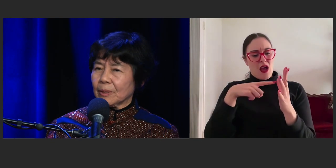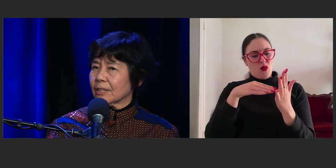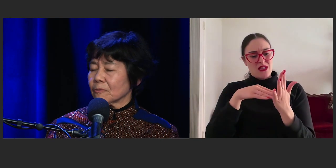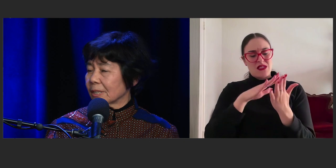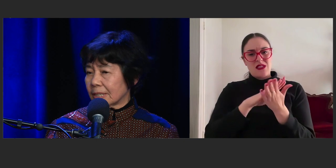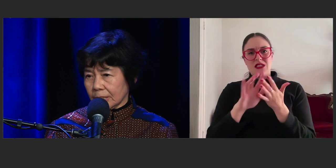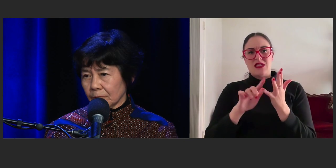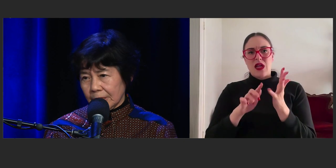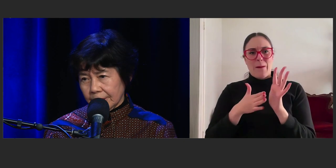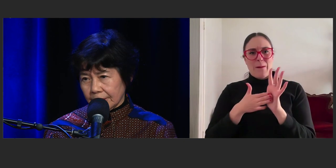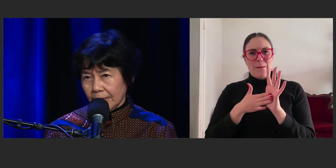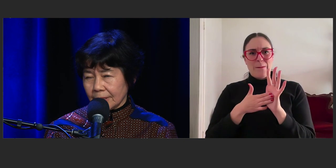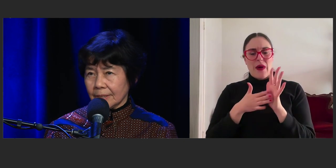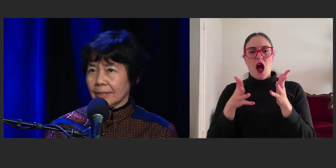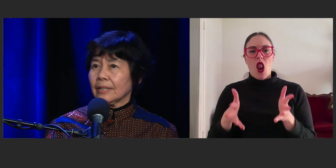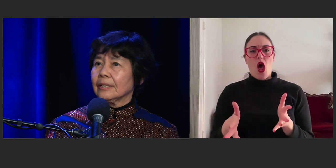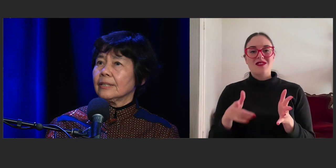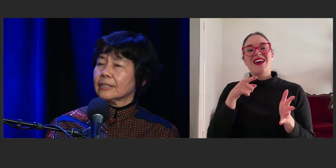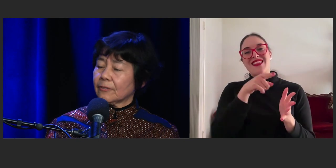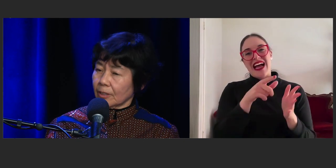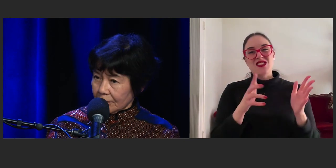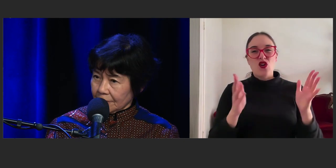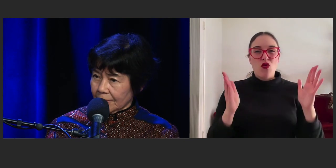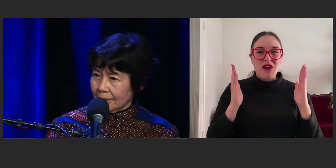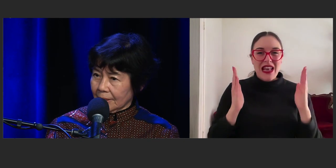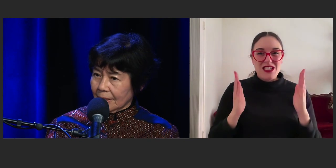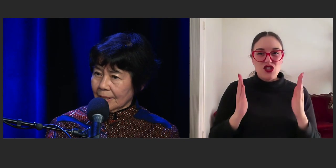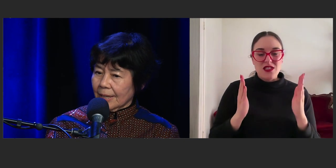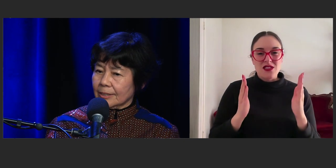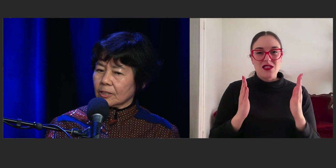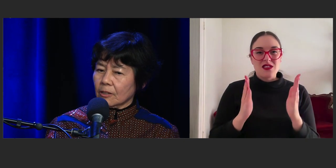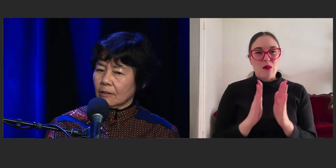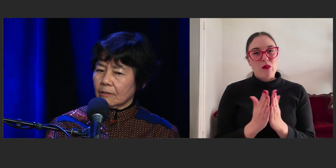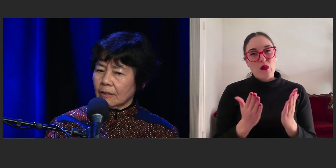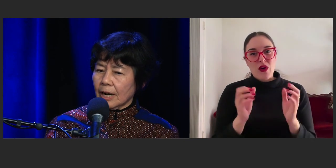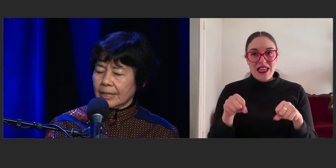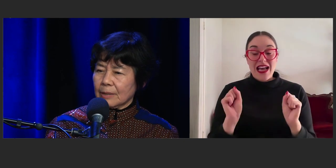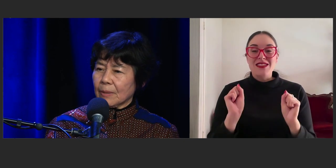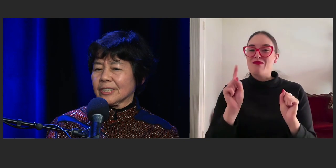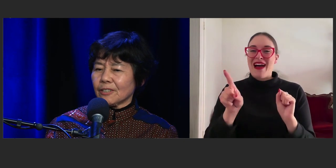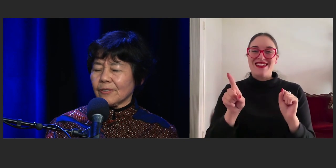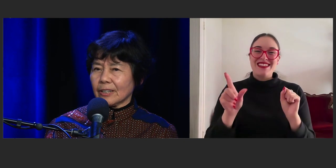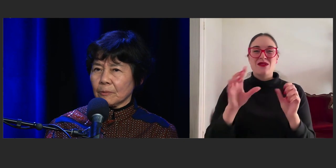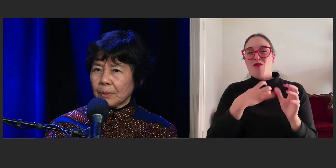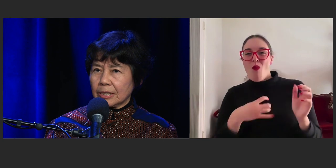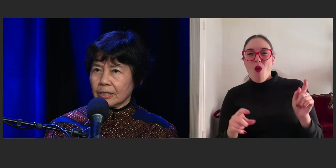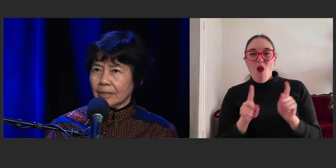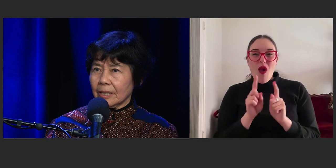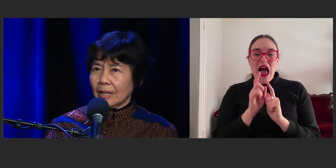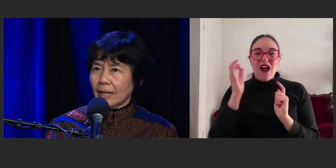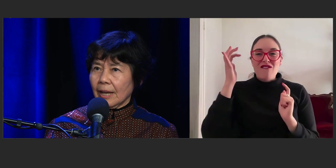but I don't read it as a religious text. It's a philosophy. And so I take myself out of the picture